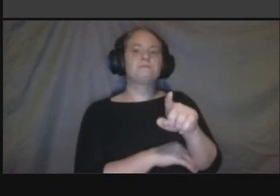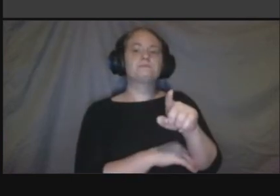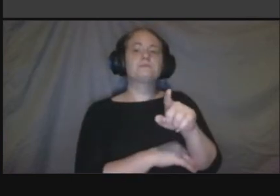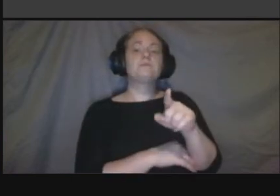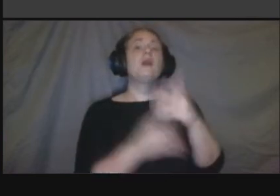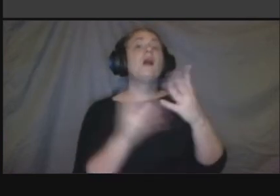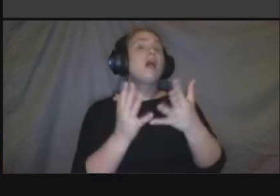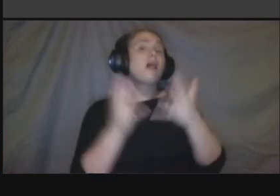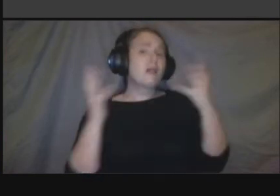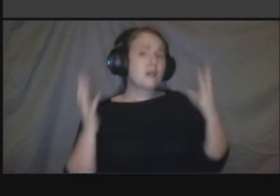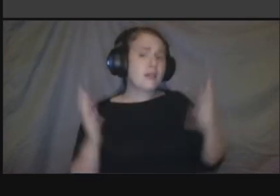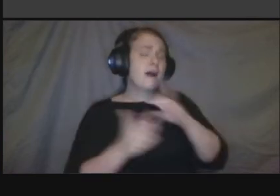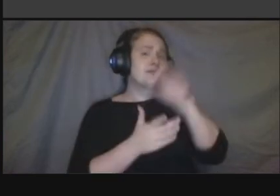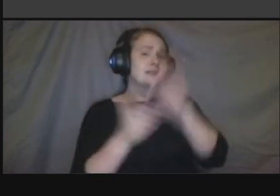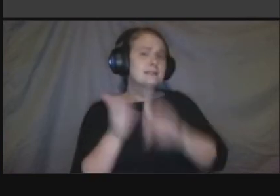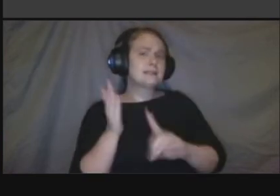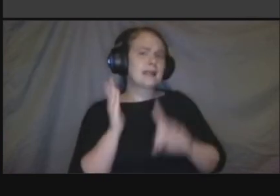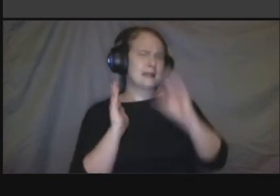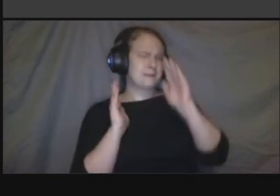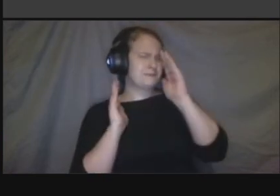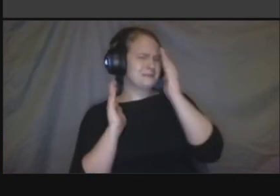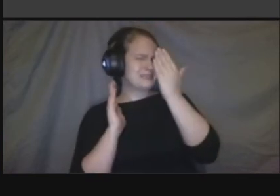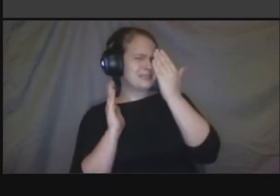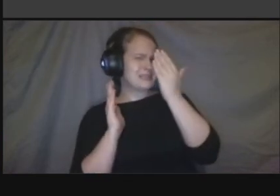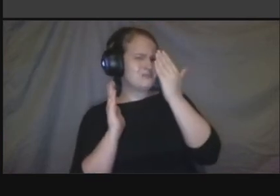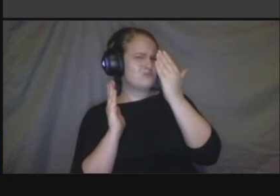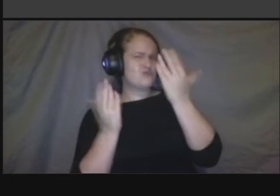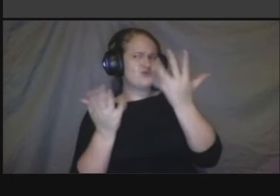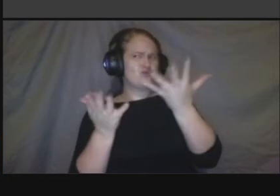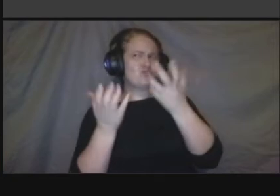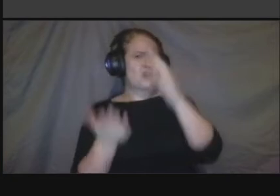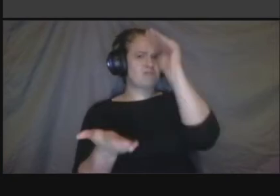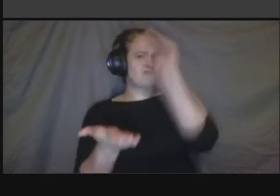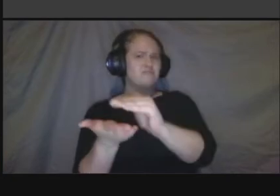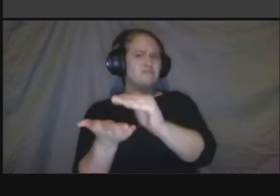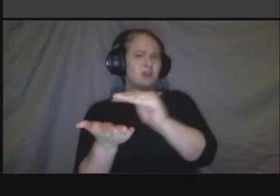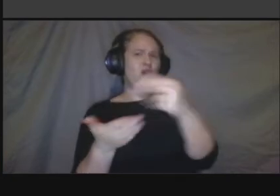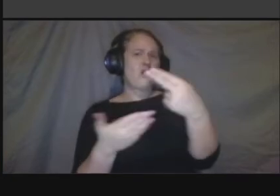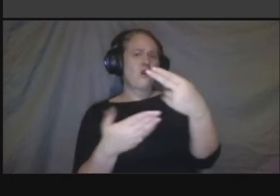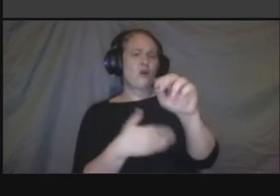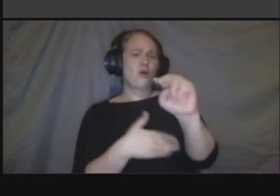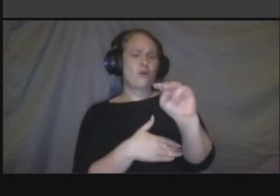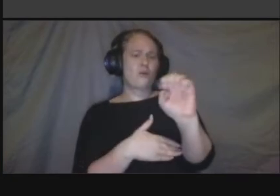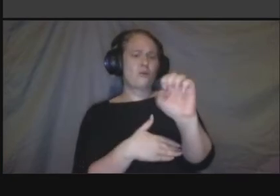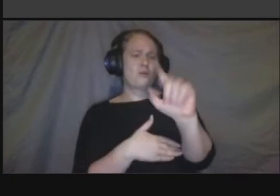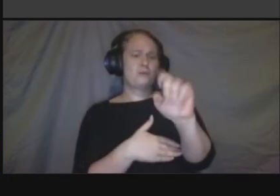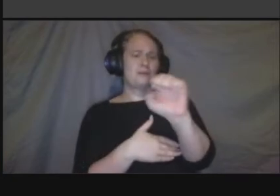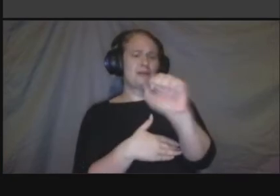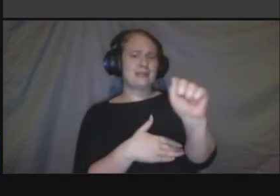done to limit homeless pop population for example uncomfortable cd what are your thoughts on this